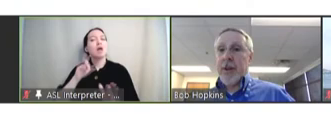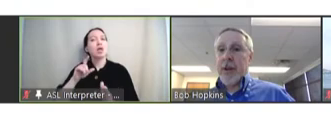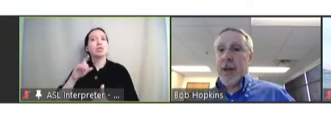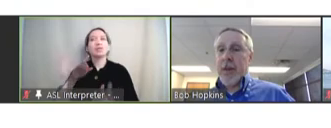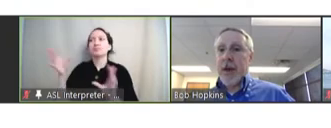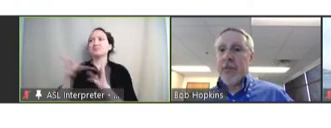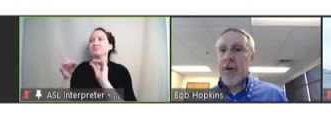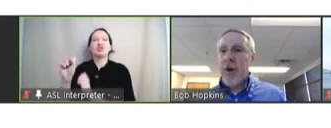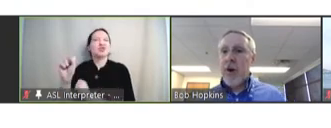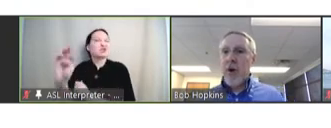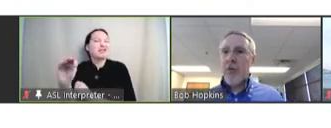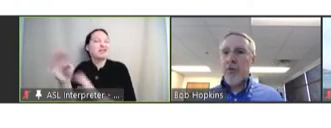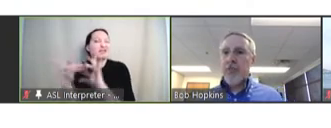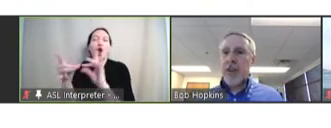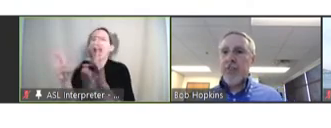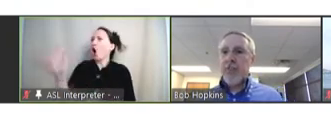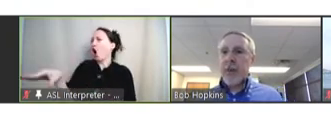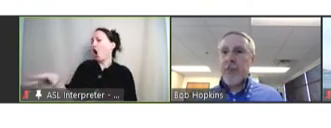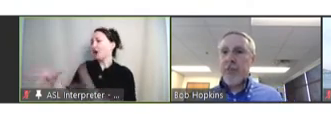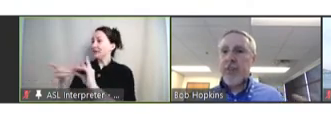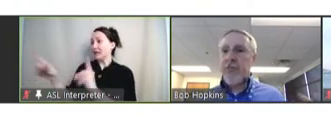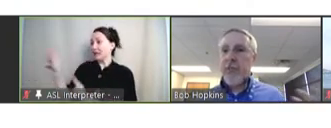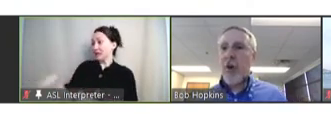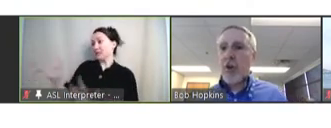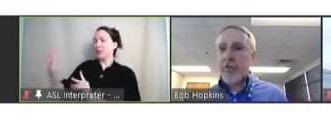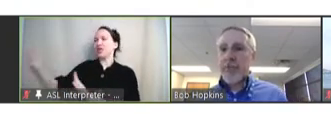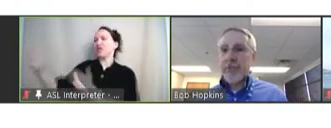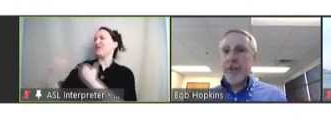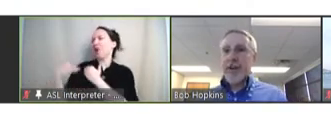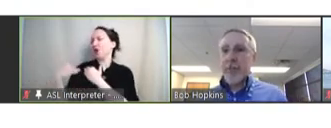came out of, "Oh, you're saying these people -- it's their fault that they ended up in the